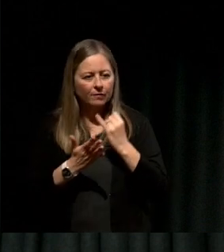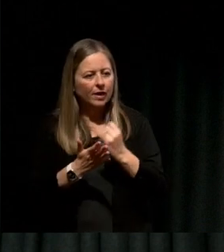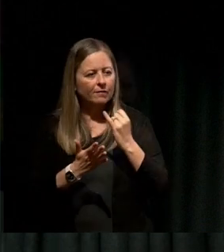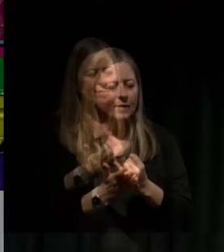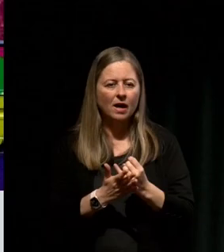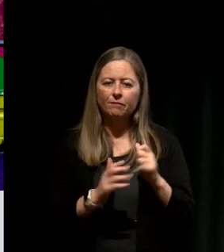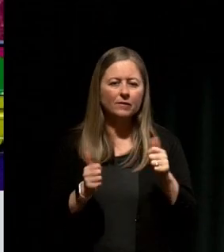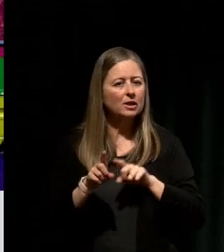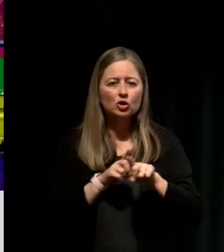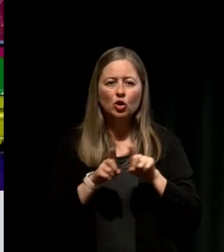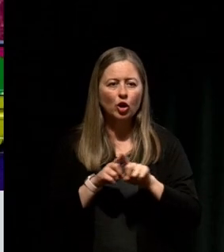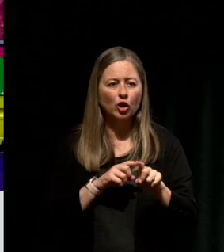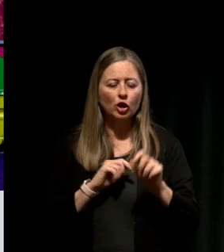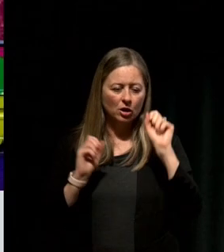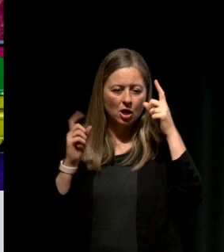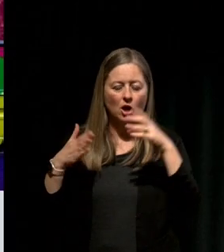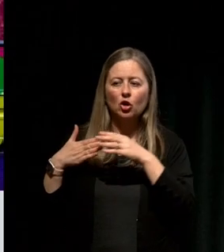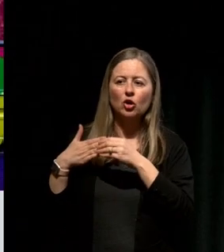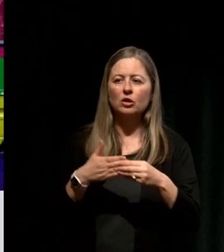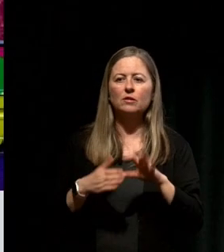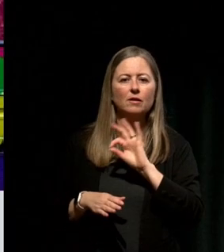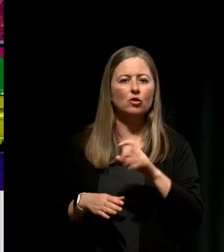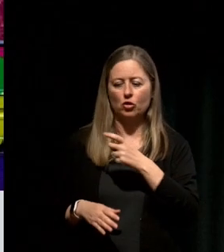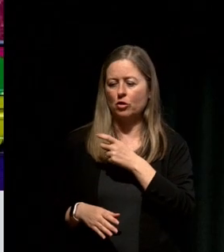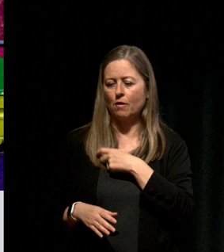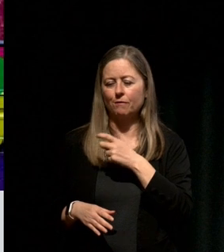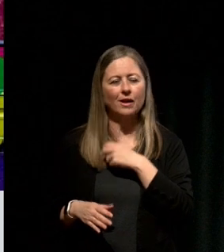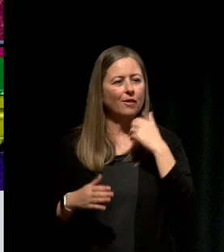I learned that conscious leaders don't fear the future fundamentally because they're too